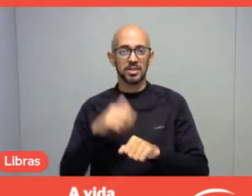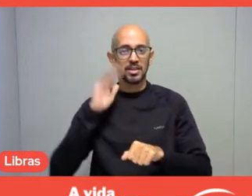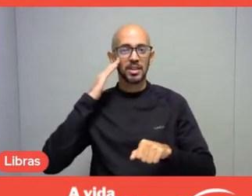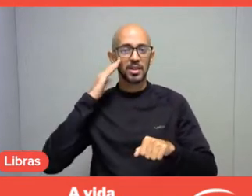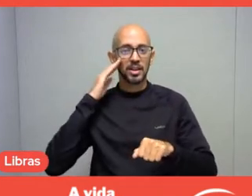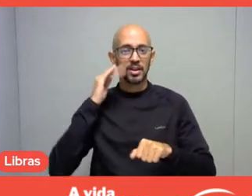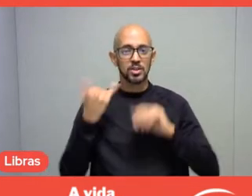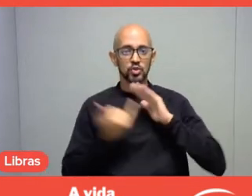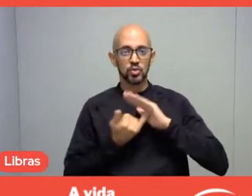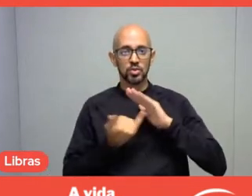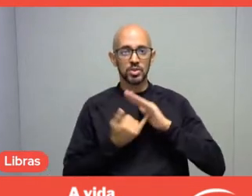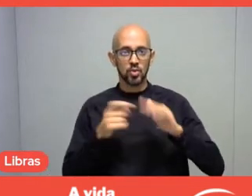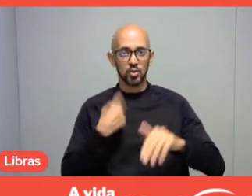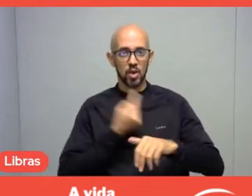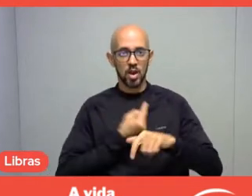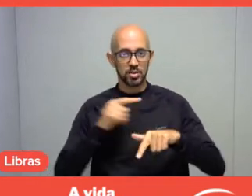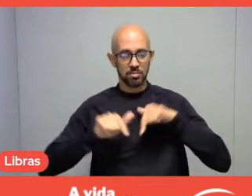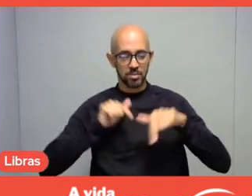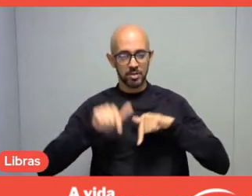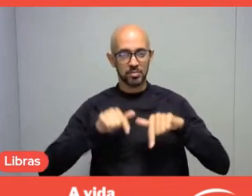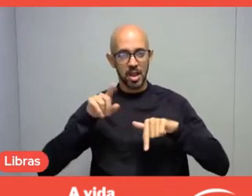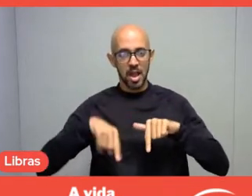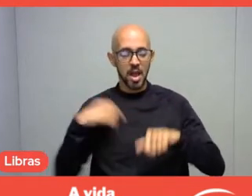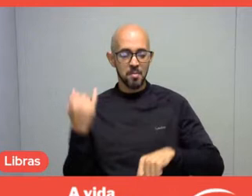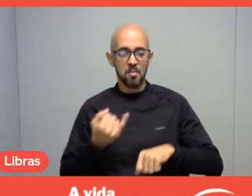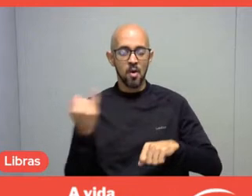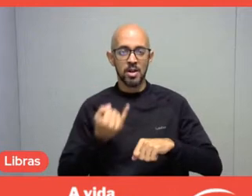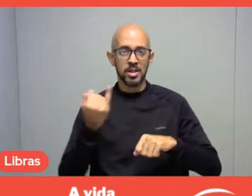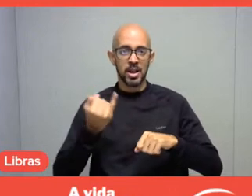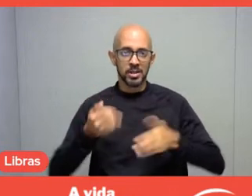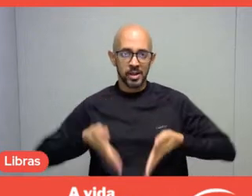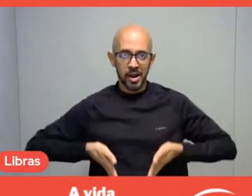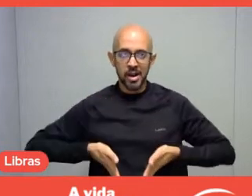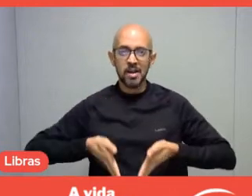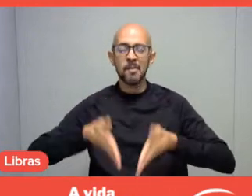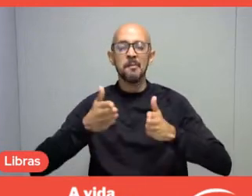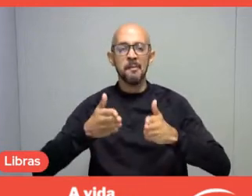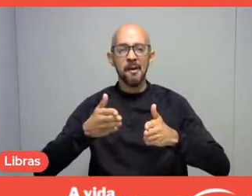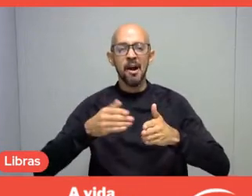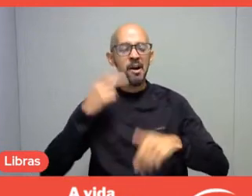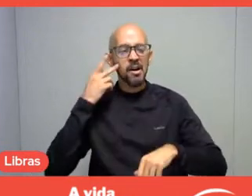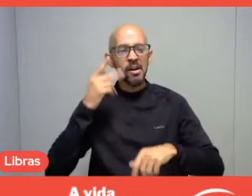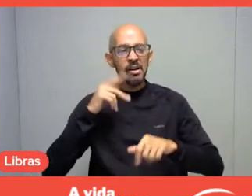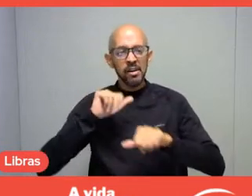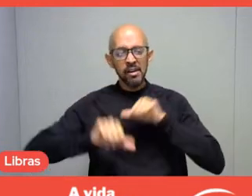I believe that it is an important path, an important step towards social transformation through leisure.